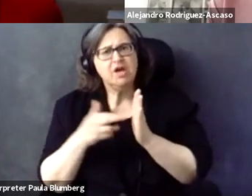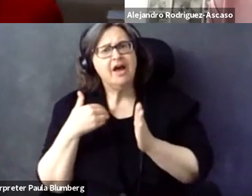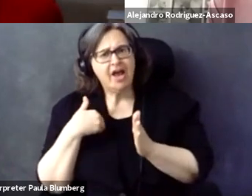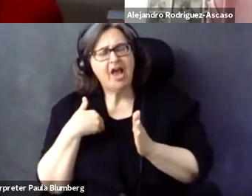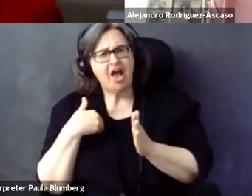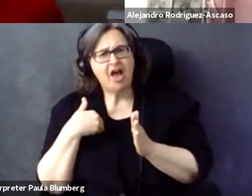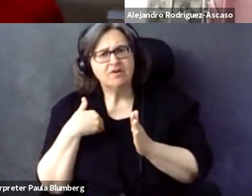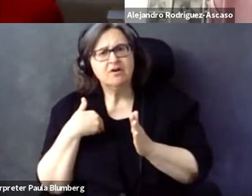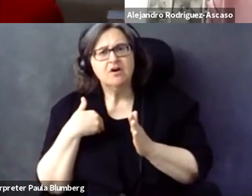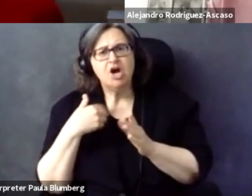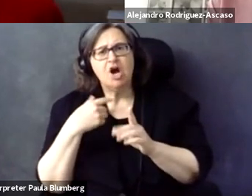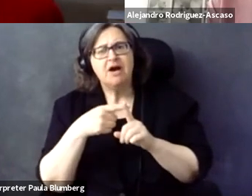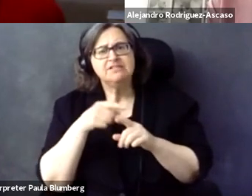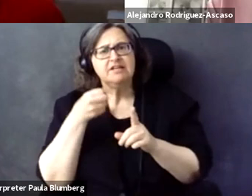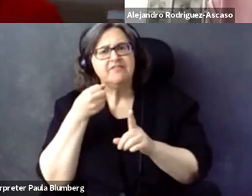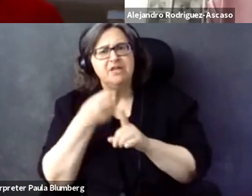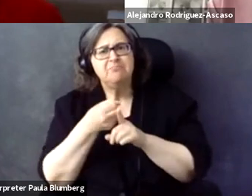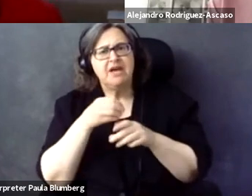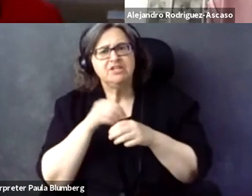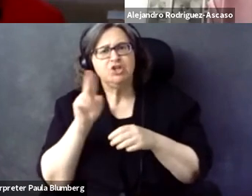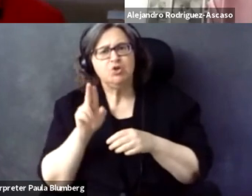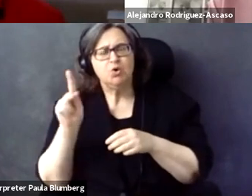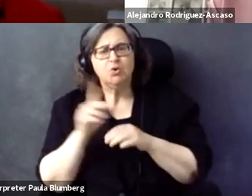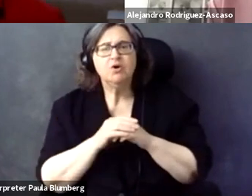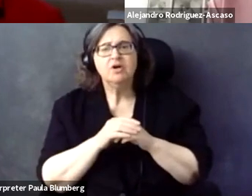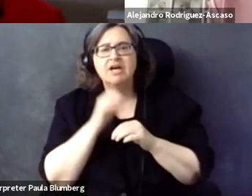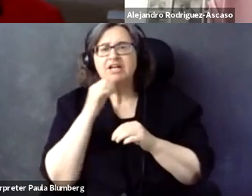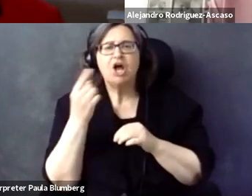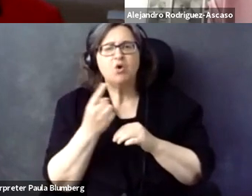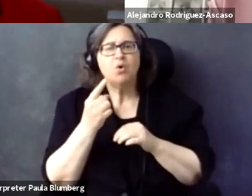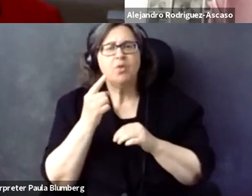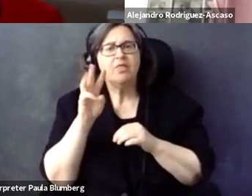important. I think regulation has had a